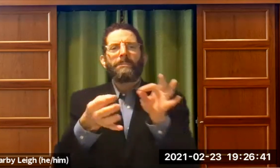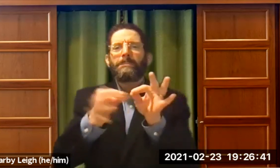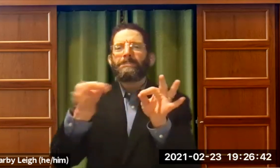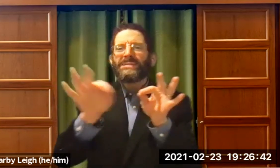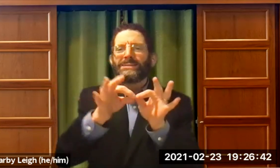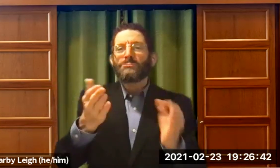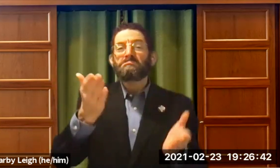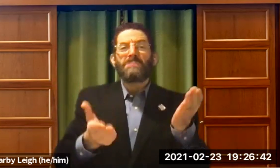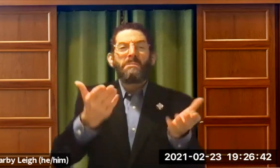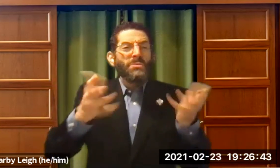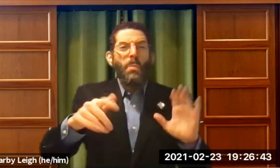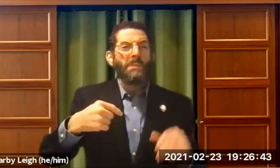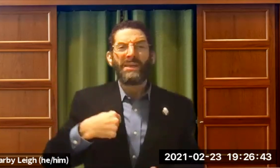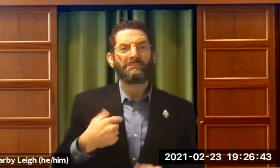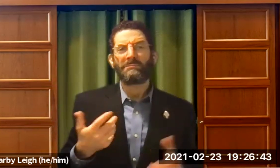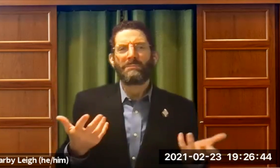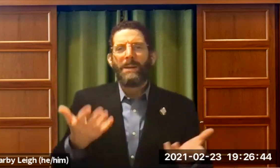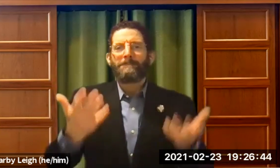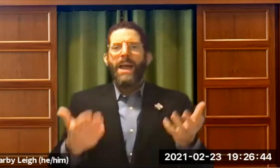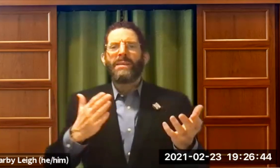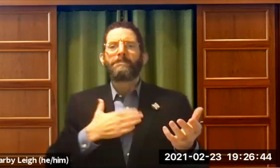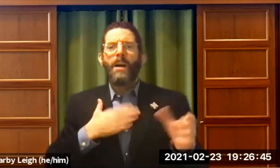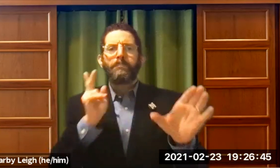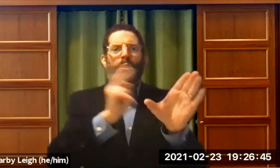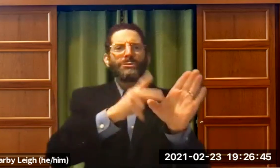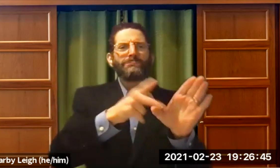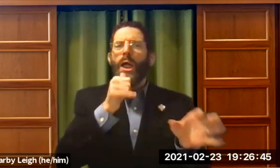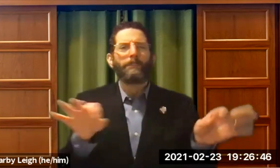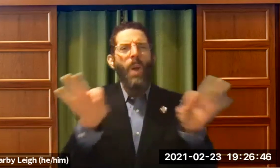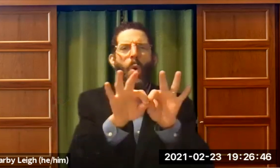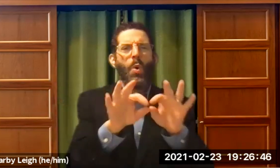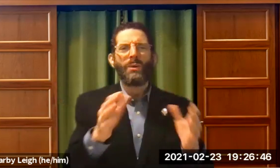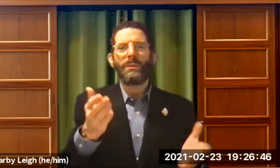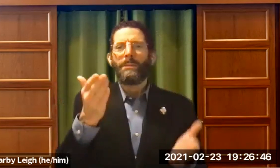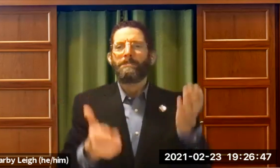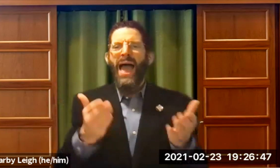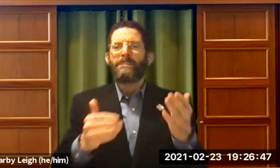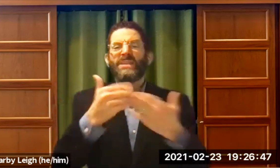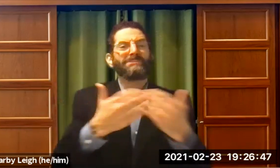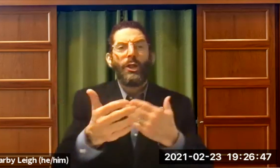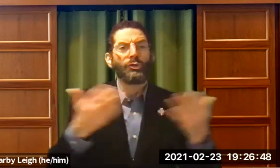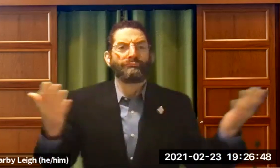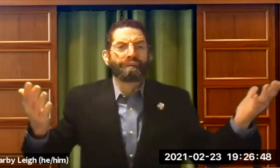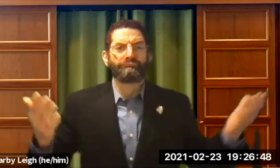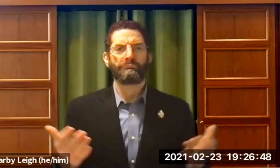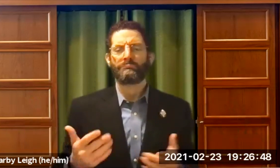But the Jewish community, maybe they don't want me. Maybe my participation is not important.